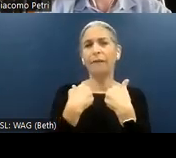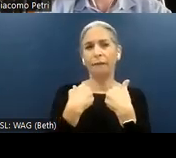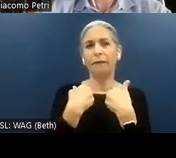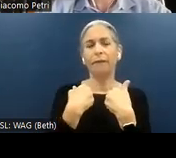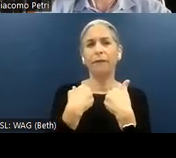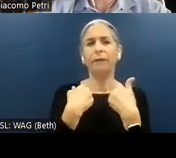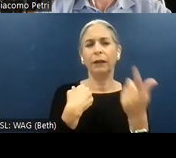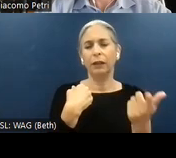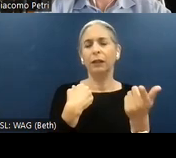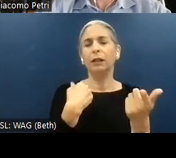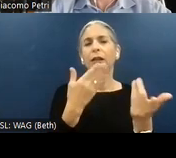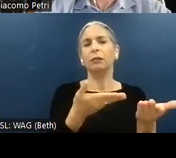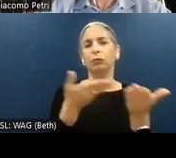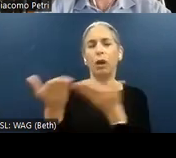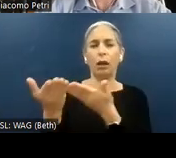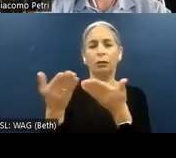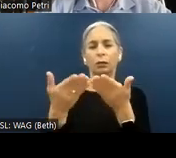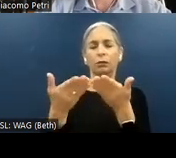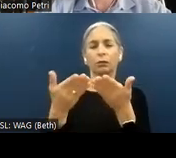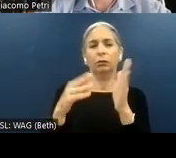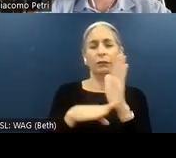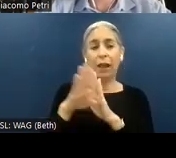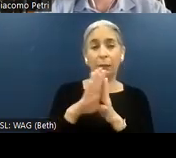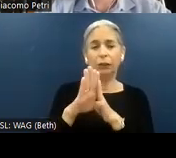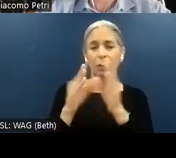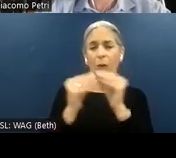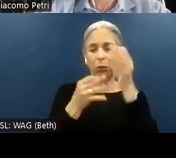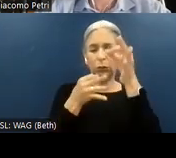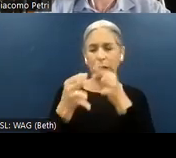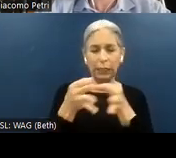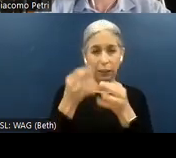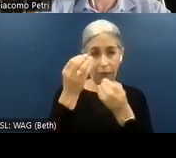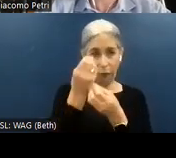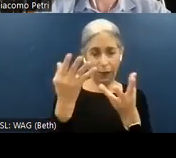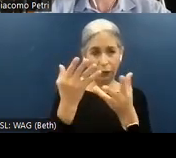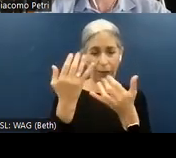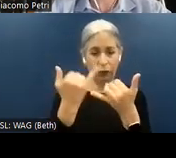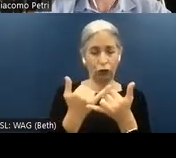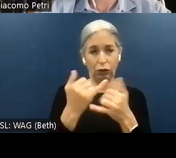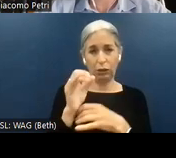developers access to more detailed information about the current element and its accessibility